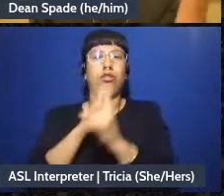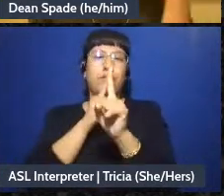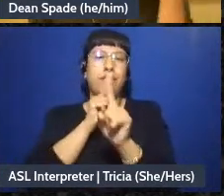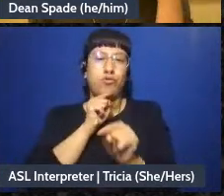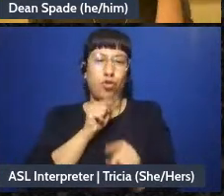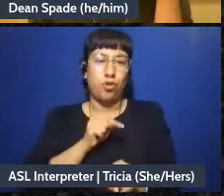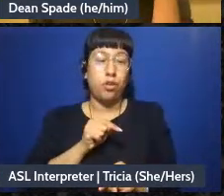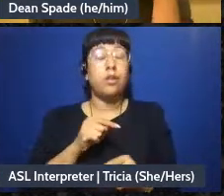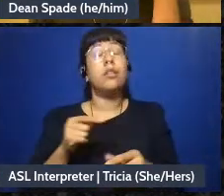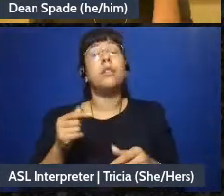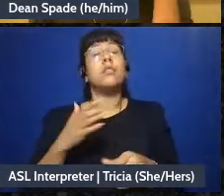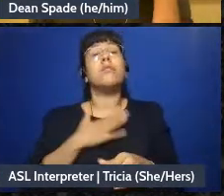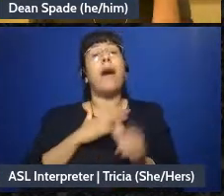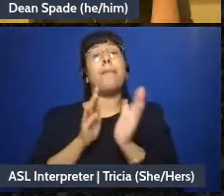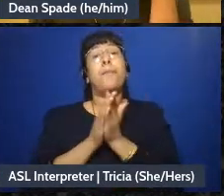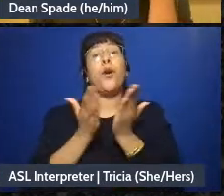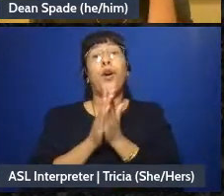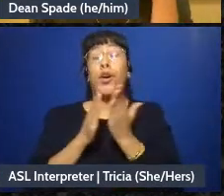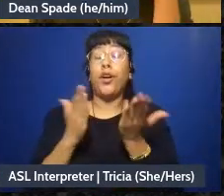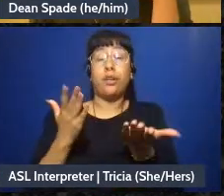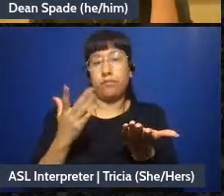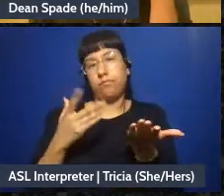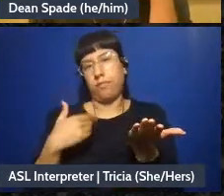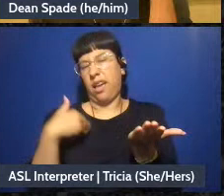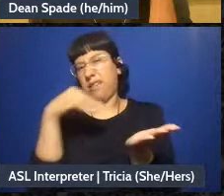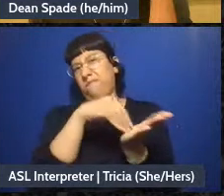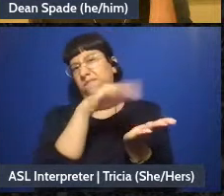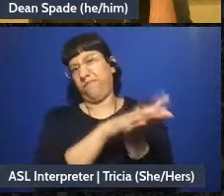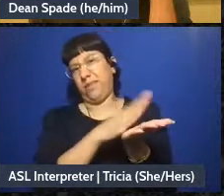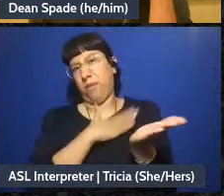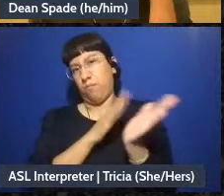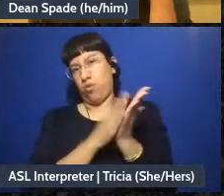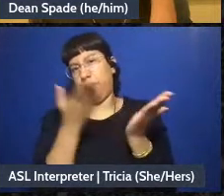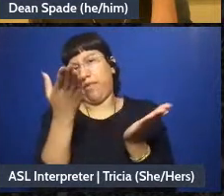this idea about decision making chart, if you want to read it in more detail. But um, decision making